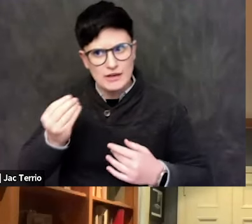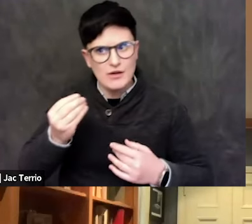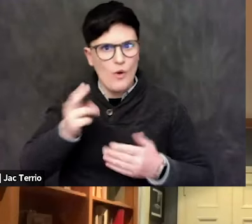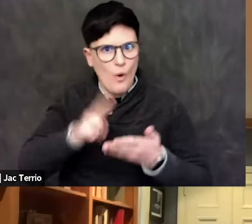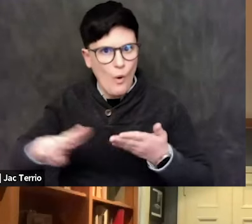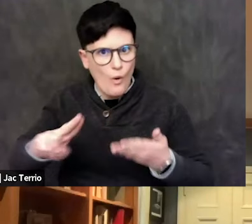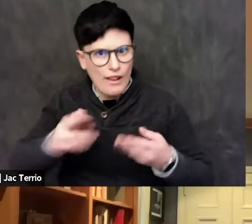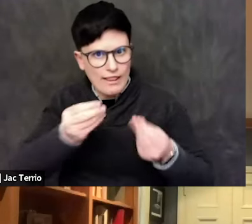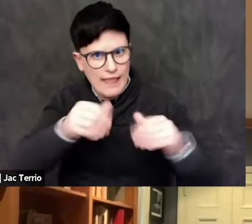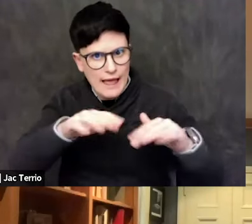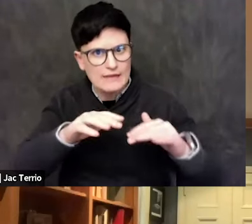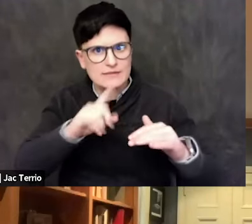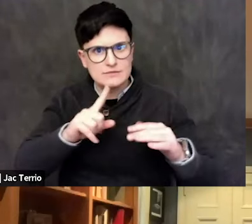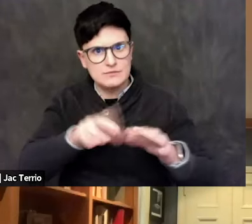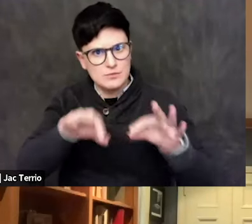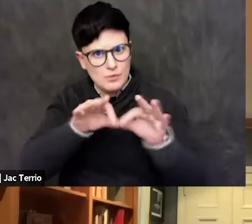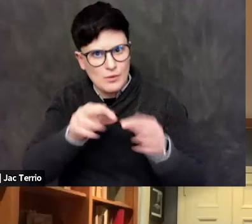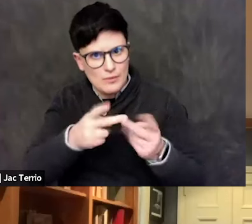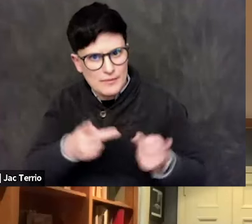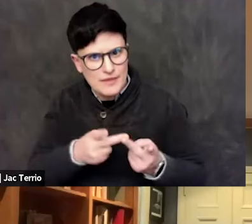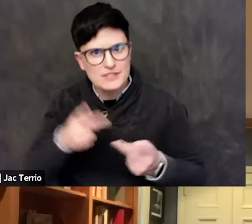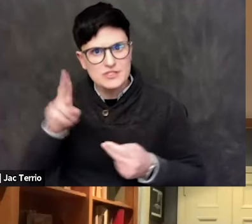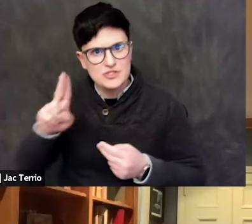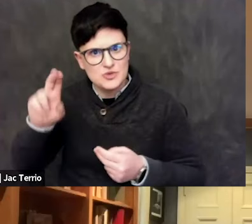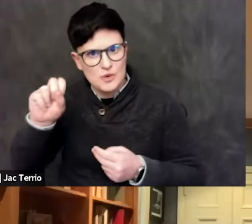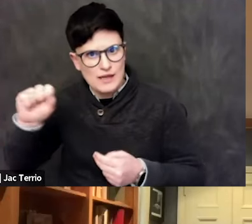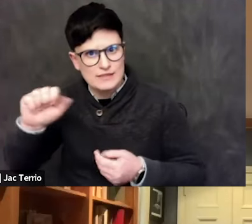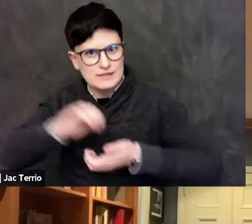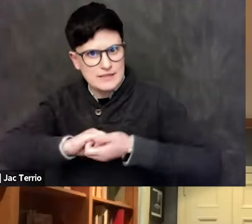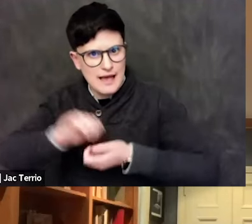It's a US ally. It gets a lot of of money, gets a lot of attention.